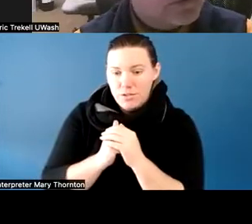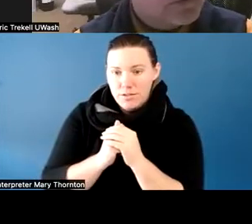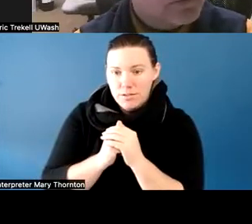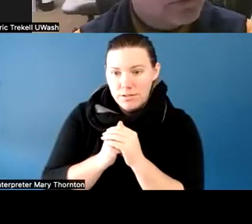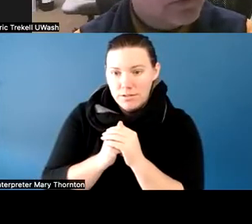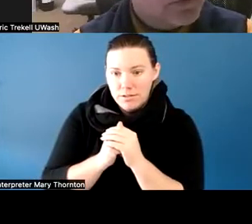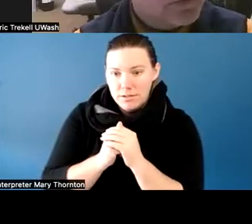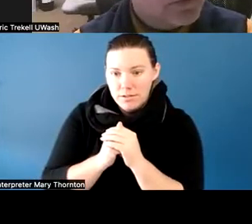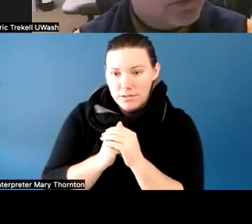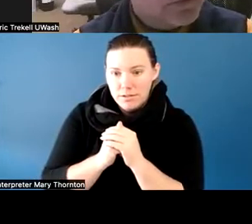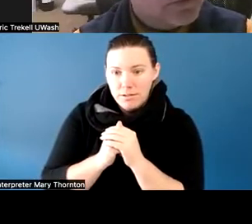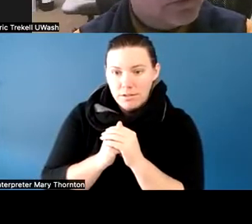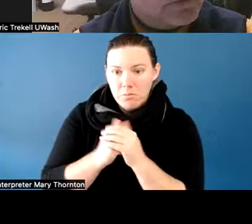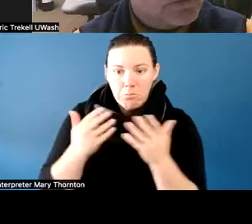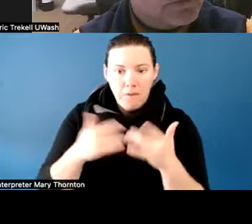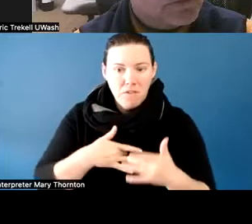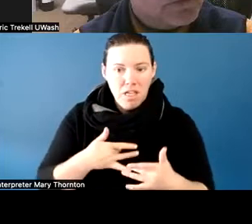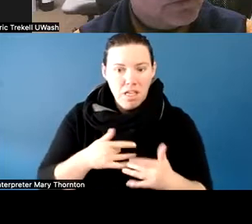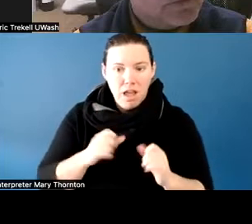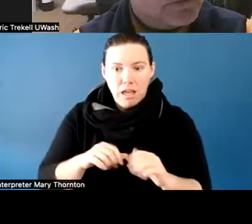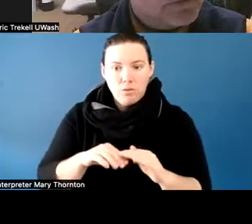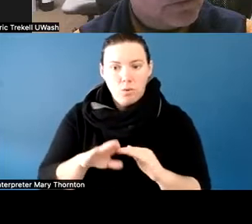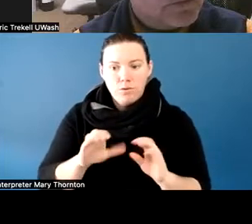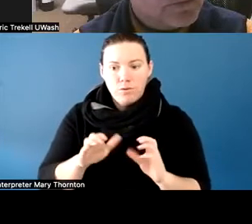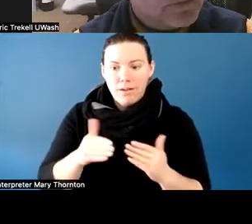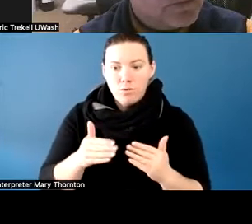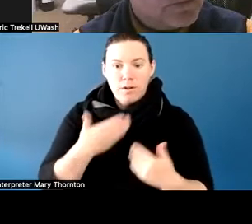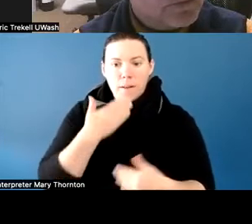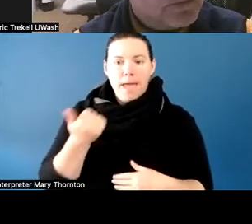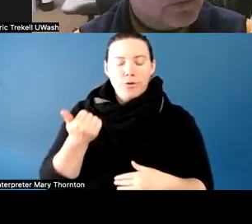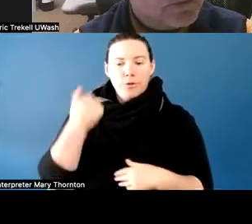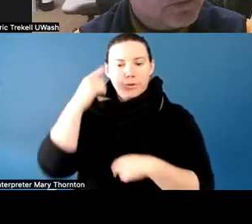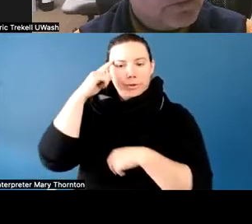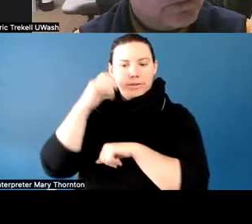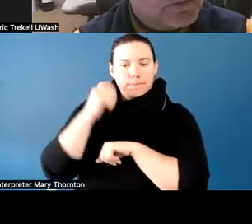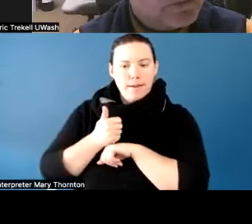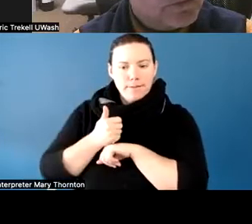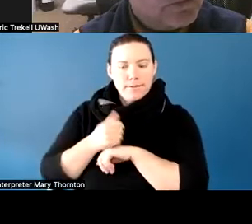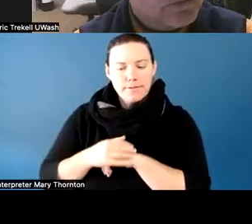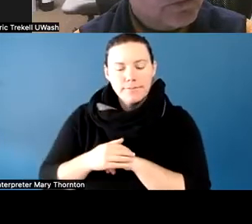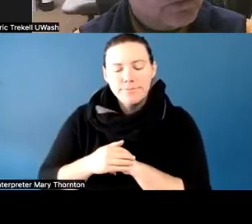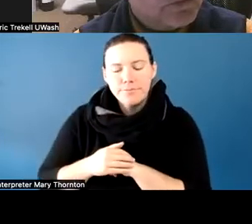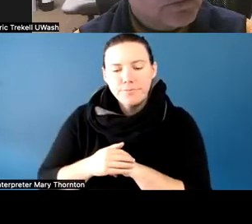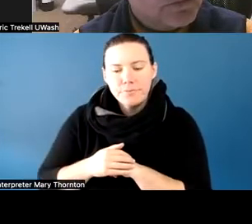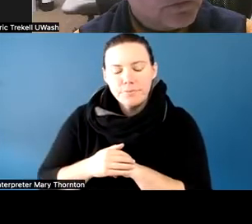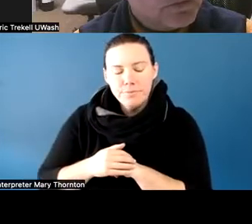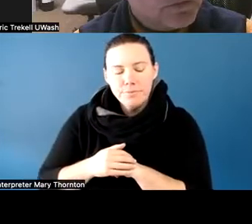that she felt that she would be able to walk into the class in a better space. And so, we, for a couple of quarters,